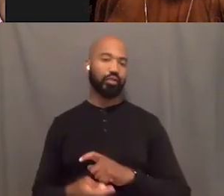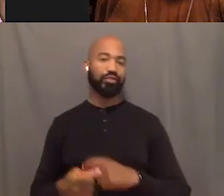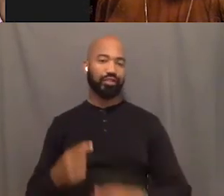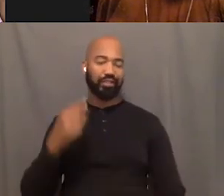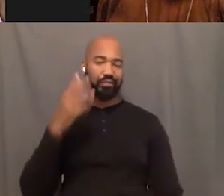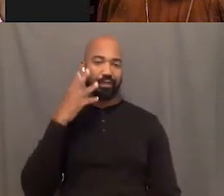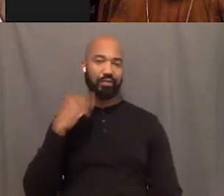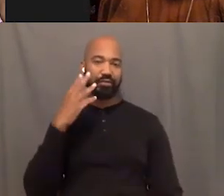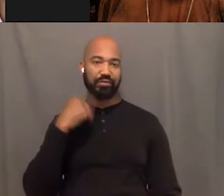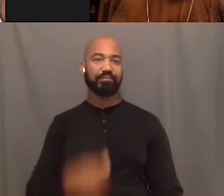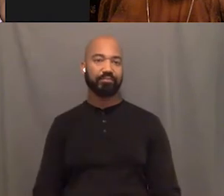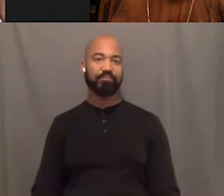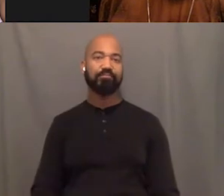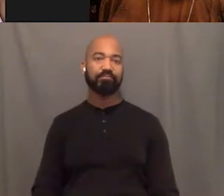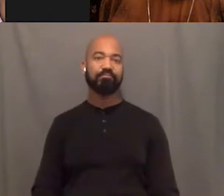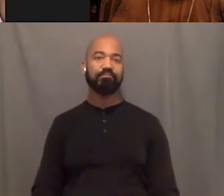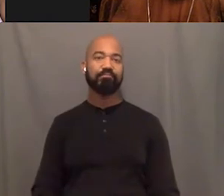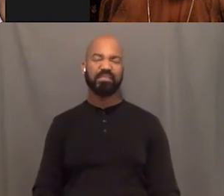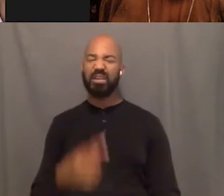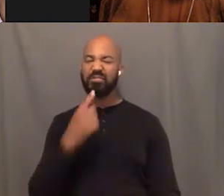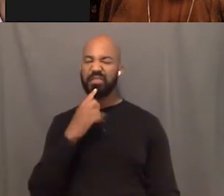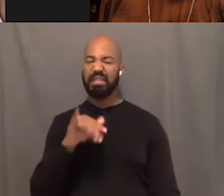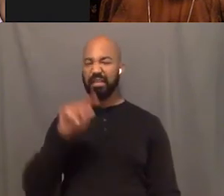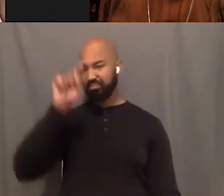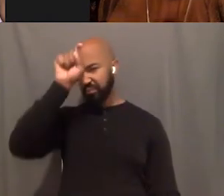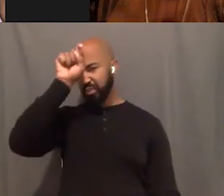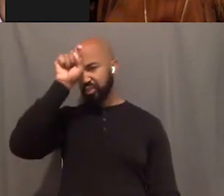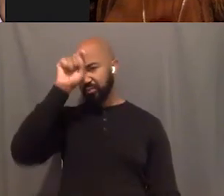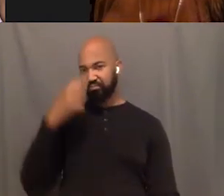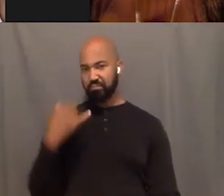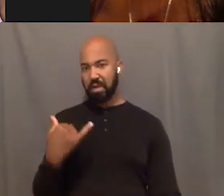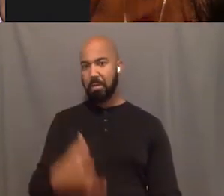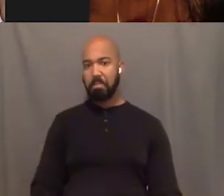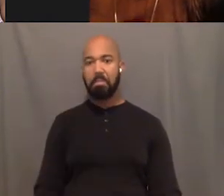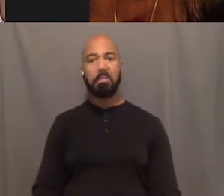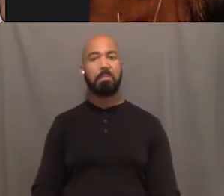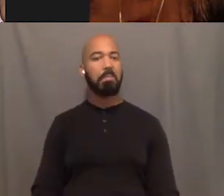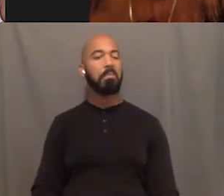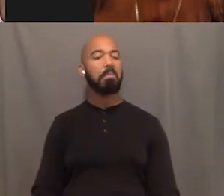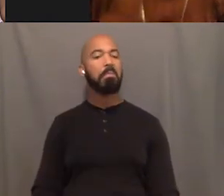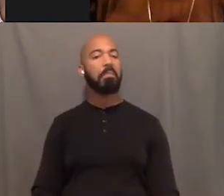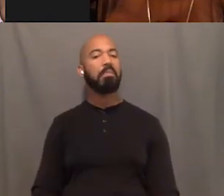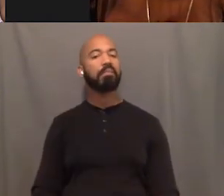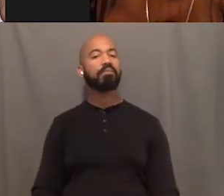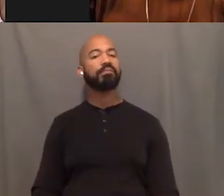Yeah I would just stick with Egypt right now. Okay. How do you define beauty?